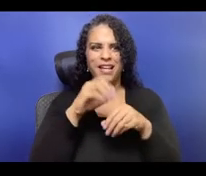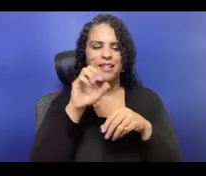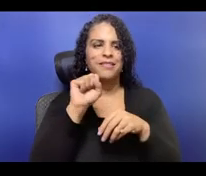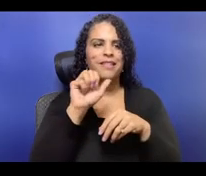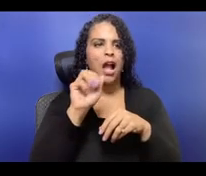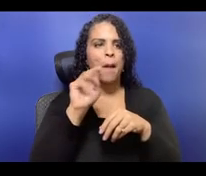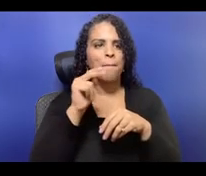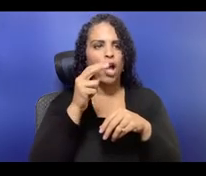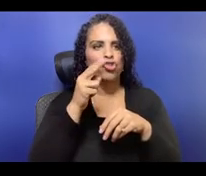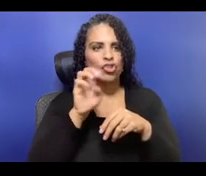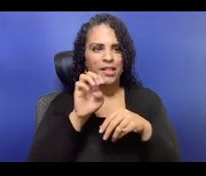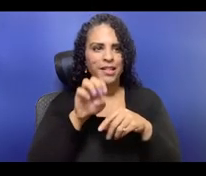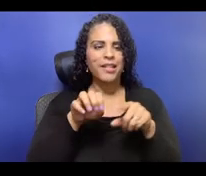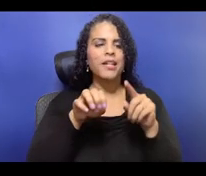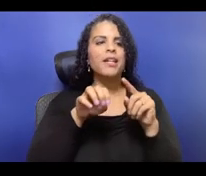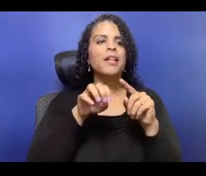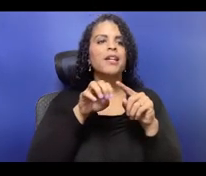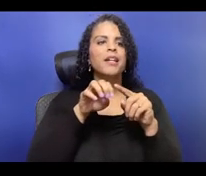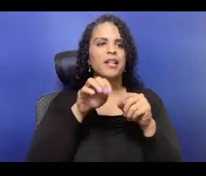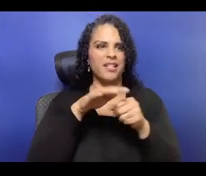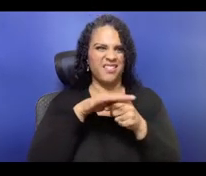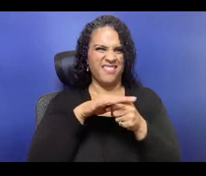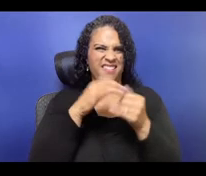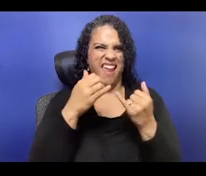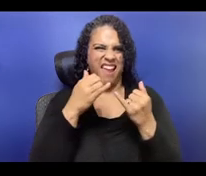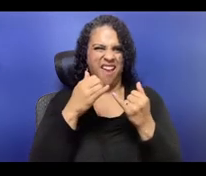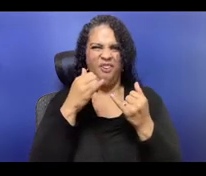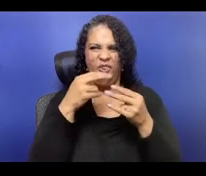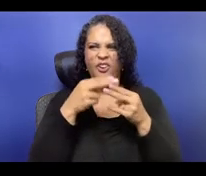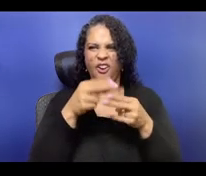That is all one word, and our email is also in our virtual backgrounds.